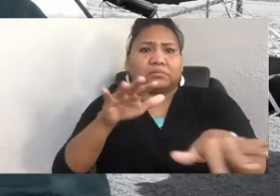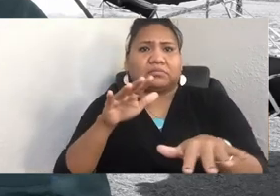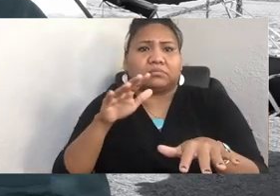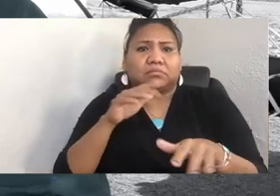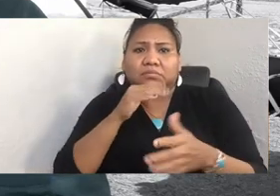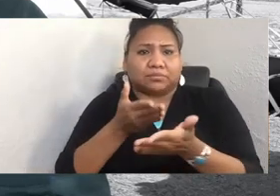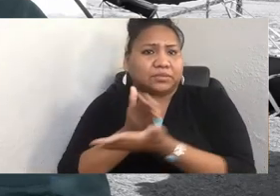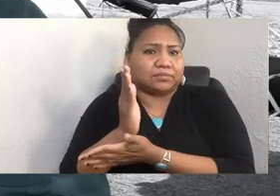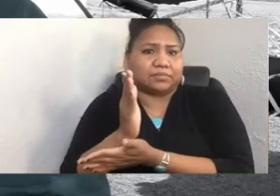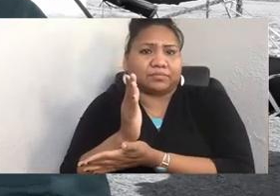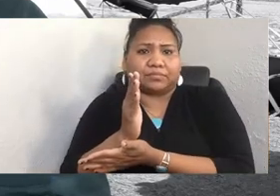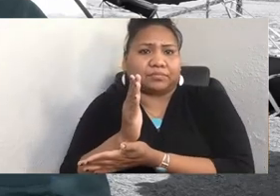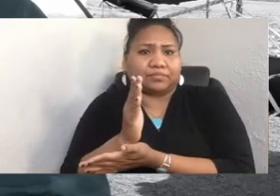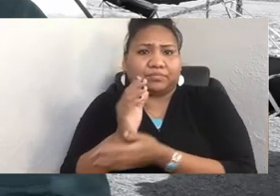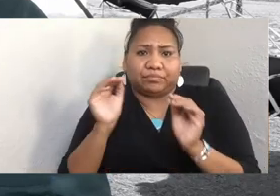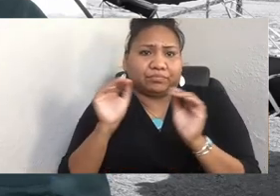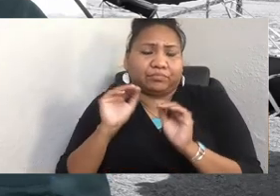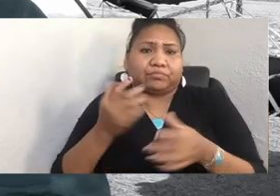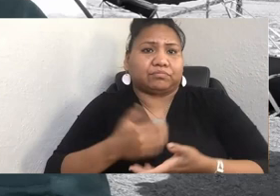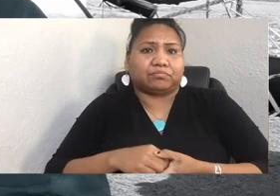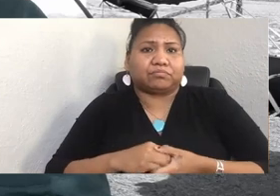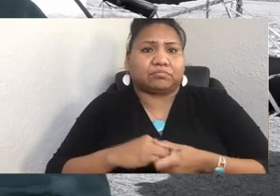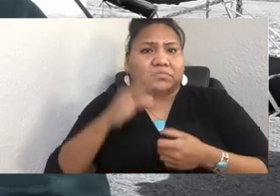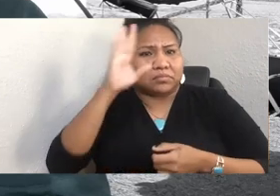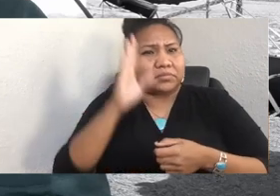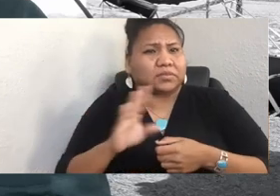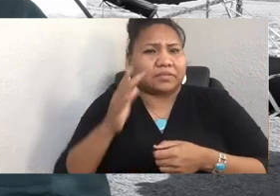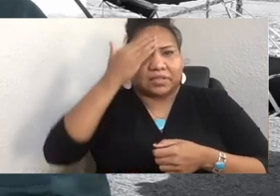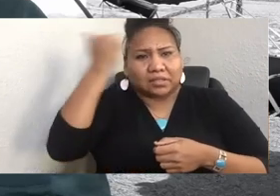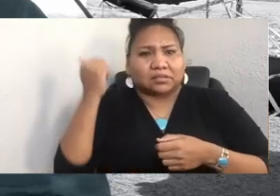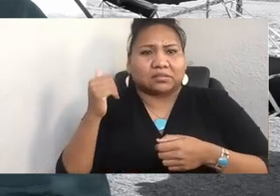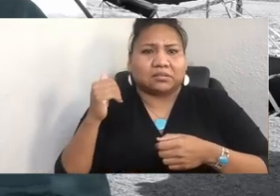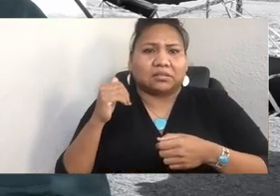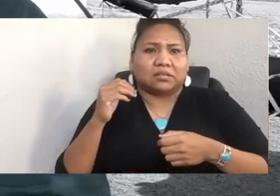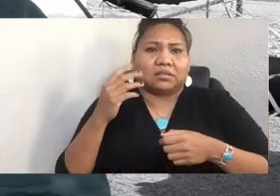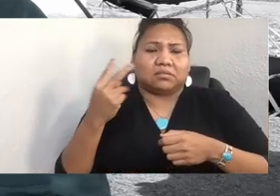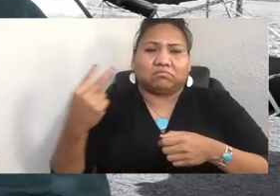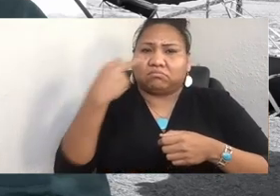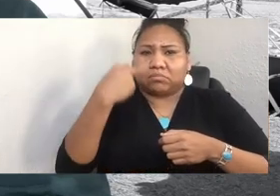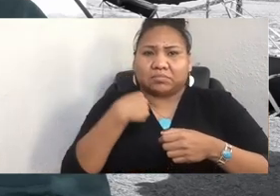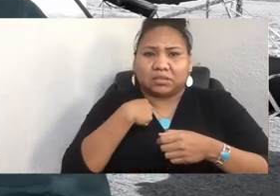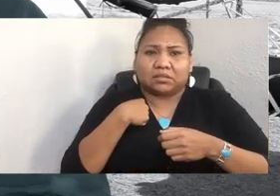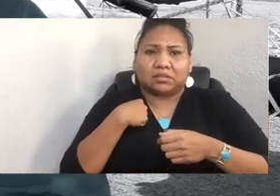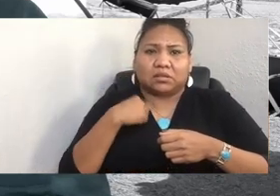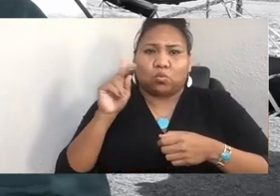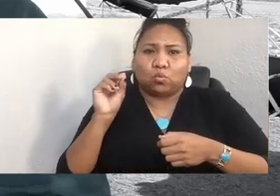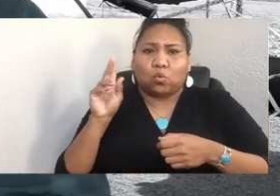I'll never forget when Colin looked at me and he said, Matika, to be Cocopah is to be the people of the blue-green water.